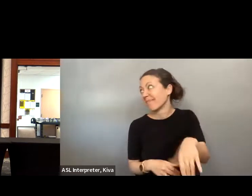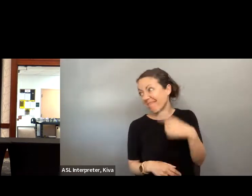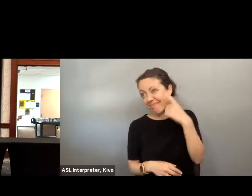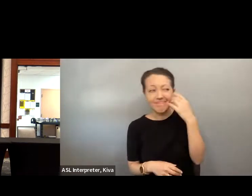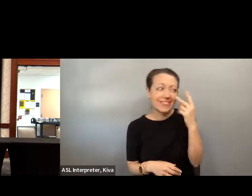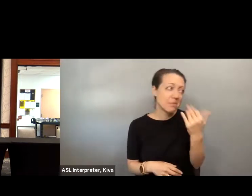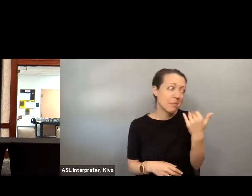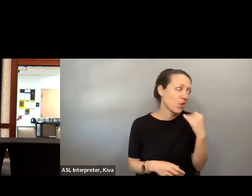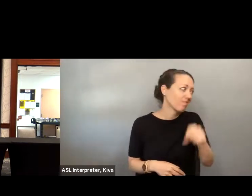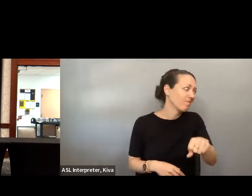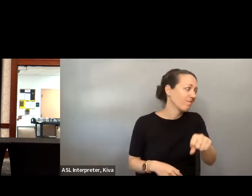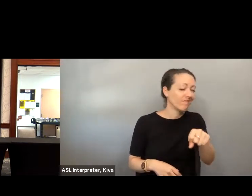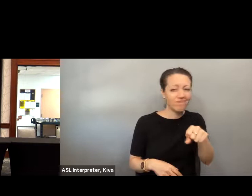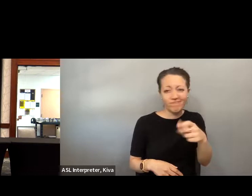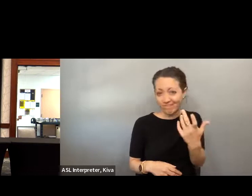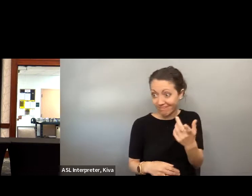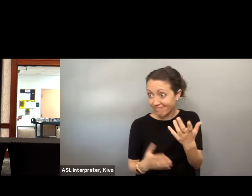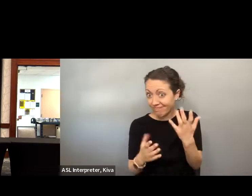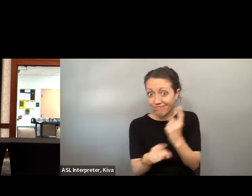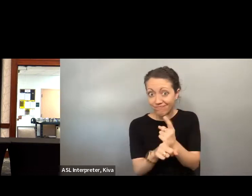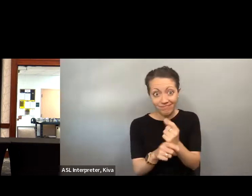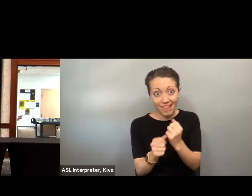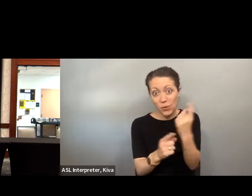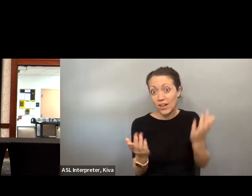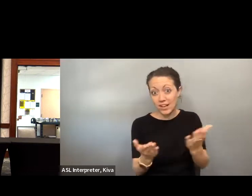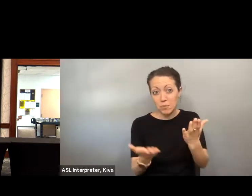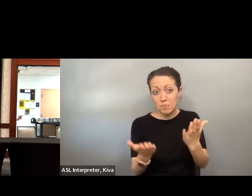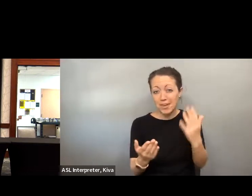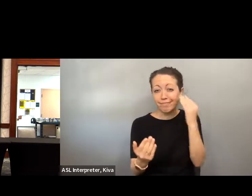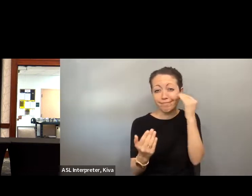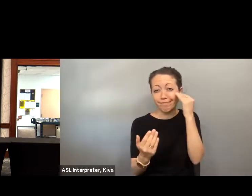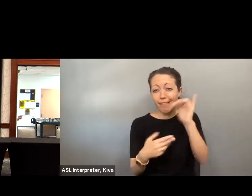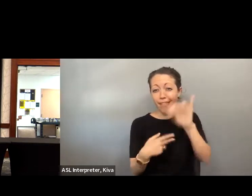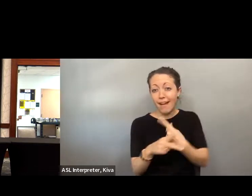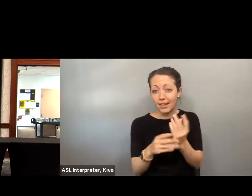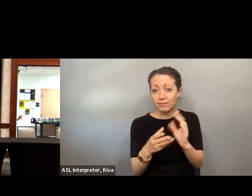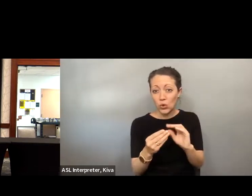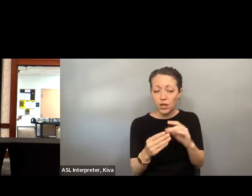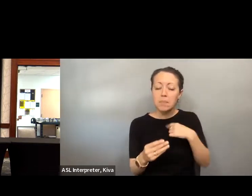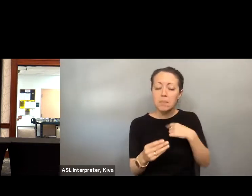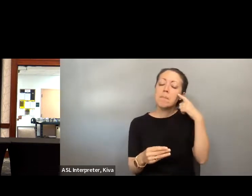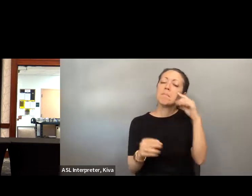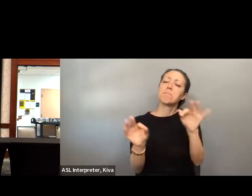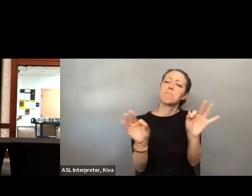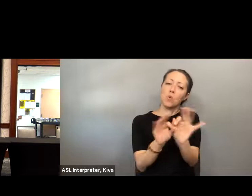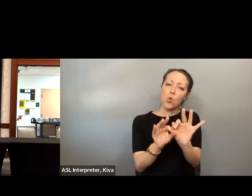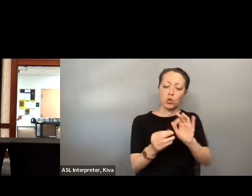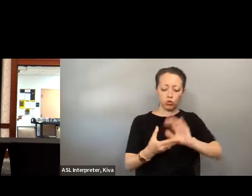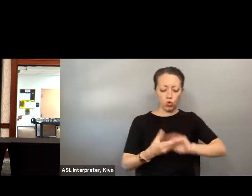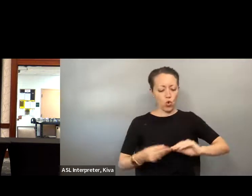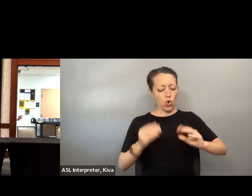So what is my point? And why am I telling you this story a story in some ways that it's familiar to every single person both in this room and online with us? story in some ways that is familiar to every single